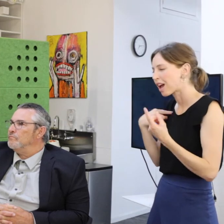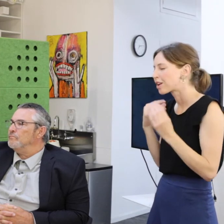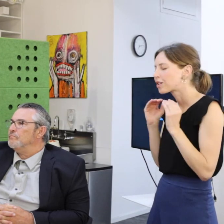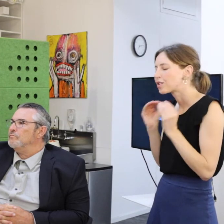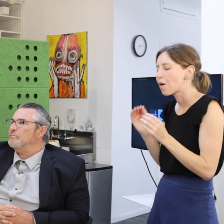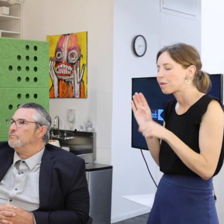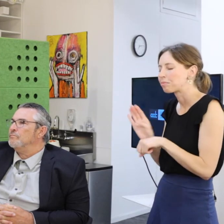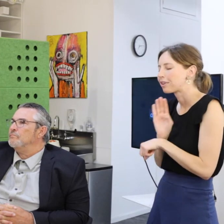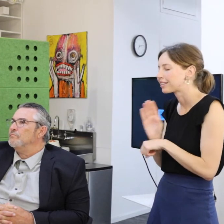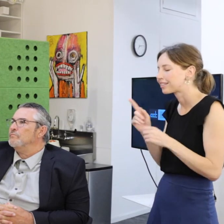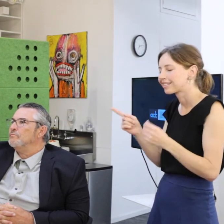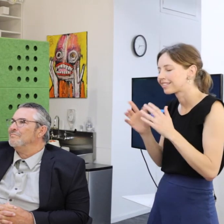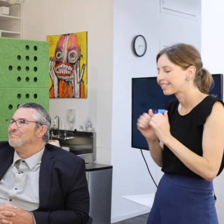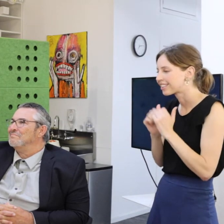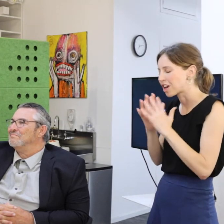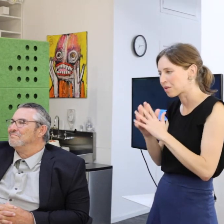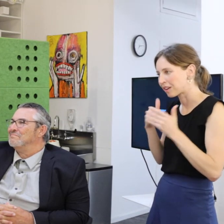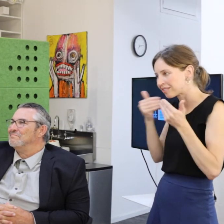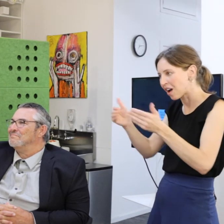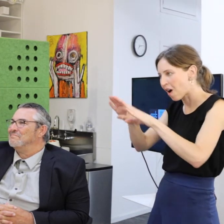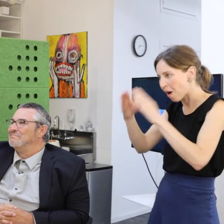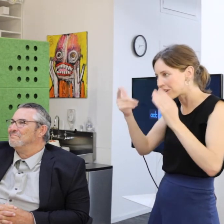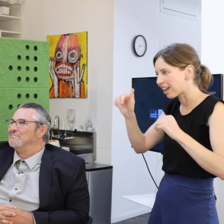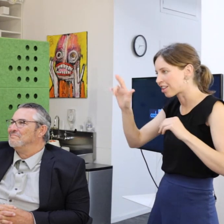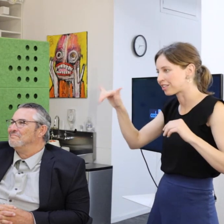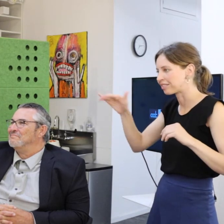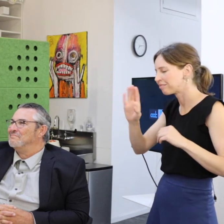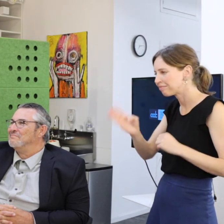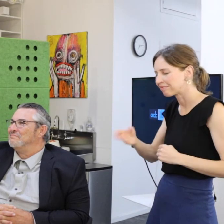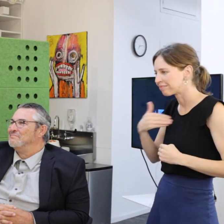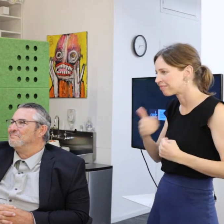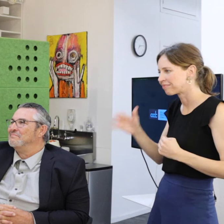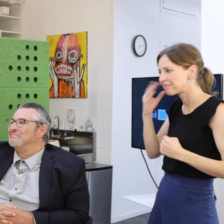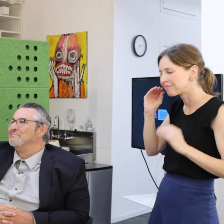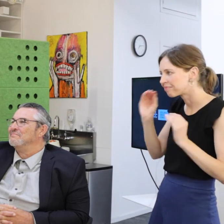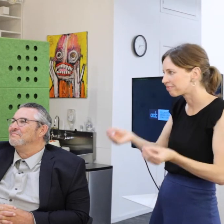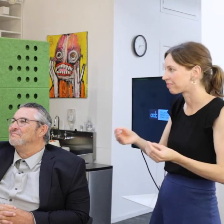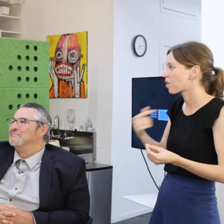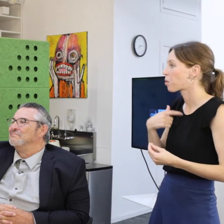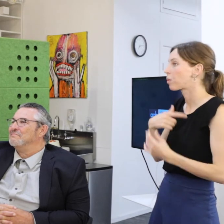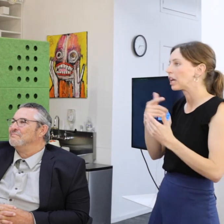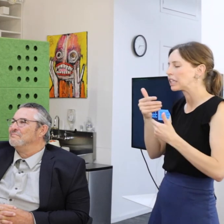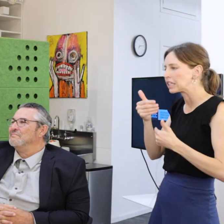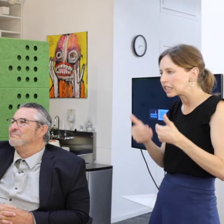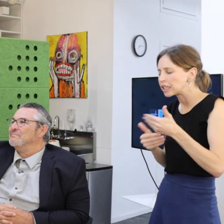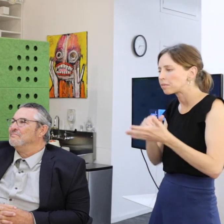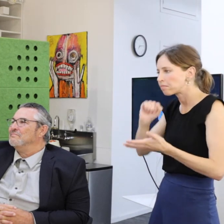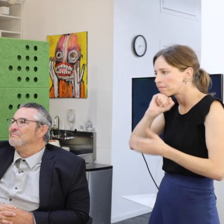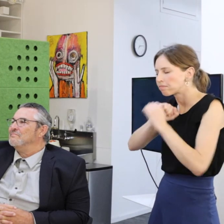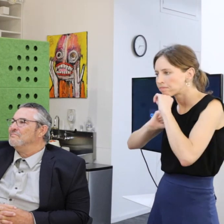no business doing we opened a gallery. And -- we kind of stumbled along for a few years then we moved